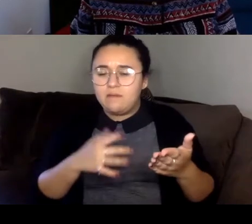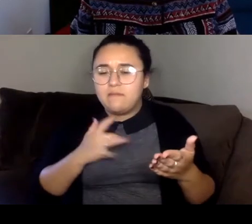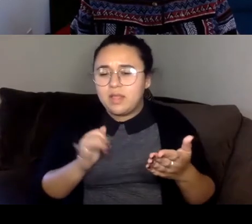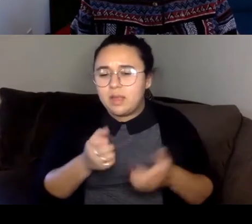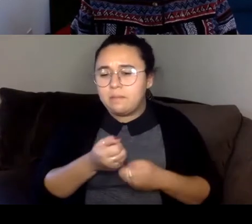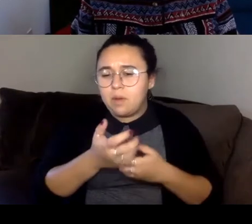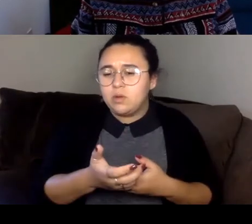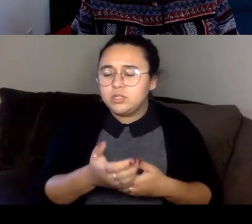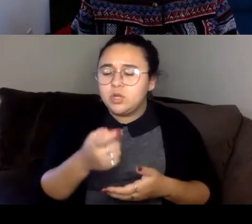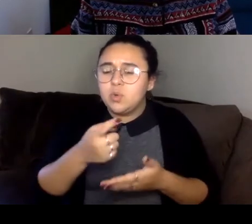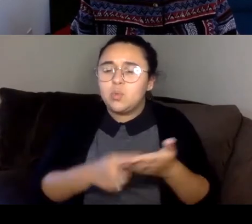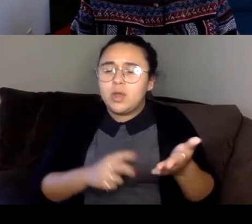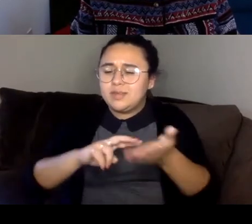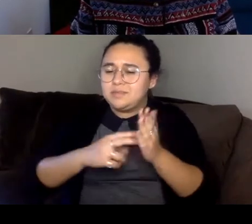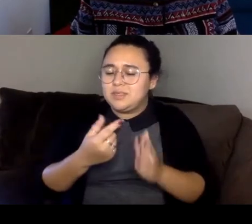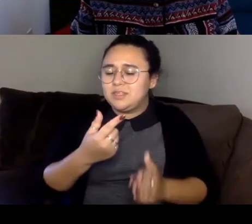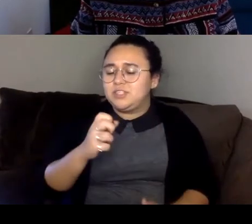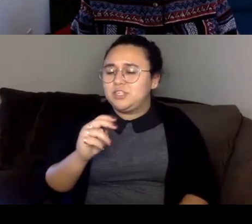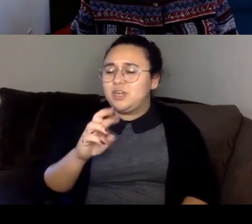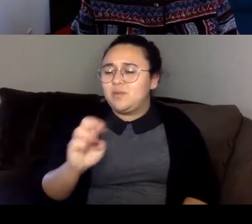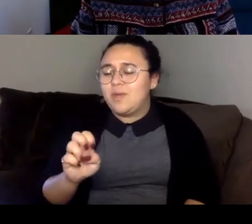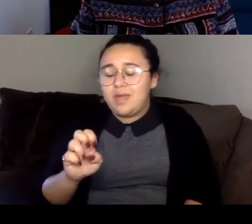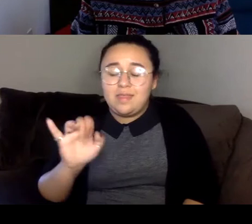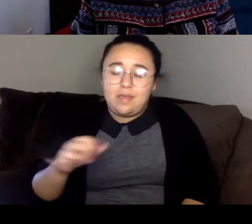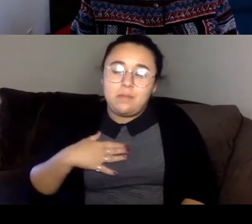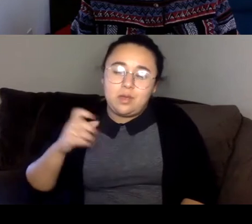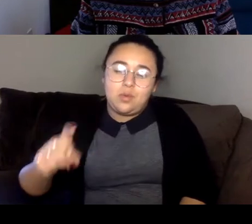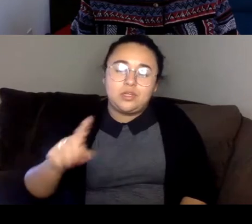my overarching question here, I'd love to hear your thoughts and kind of the really